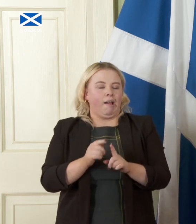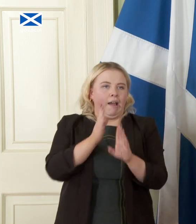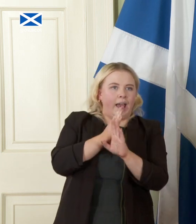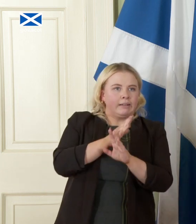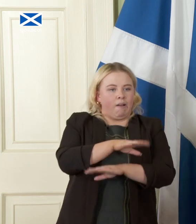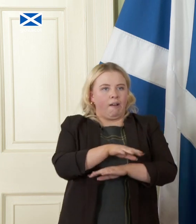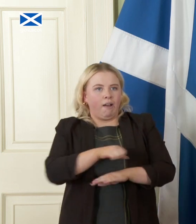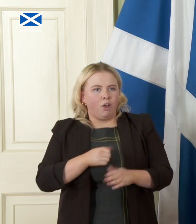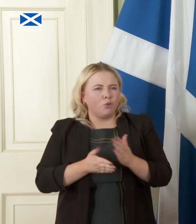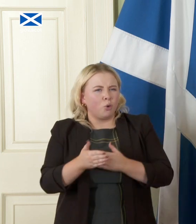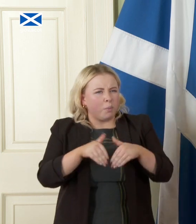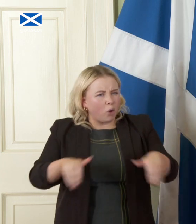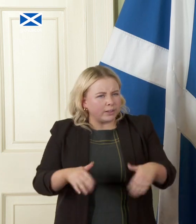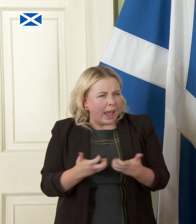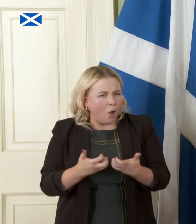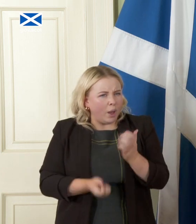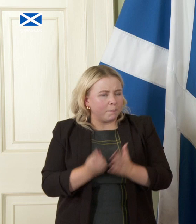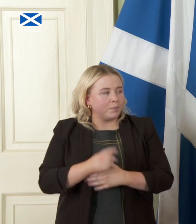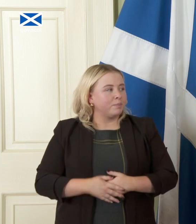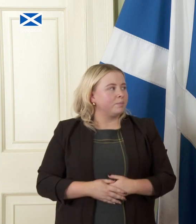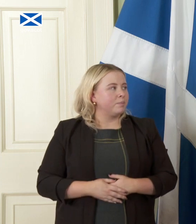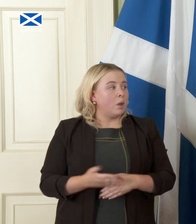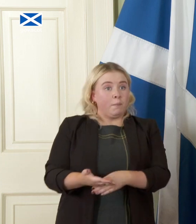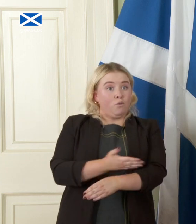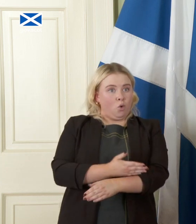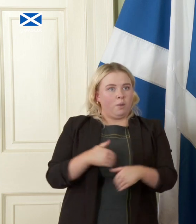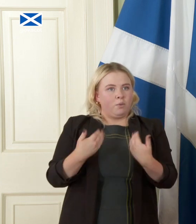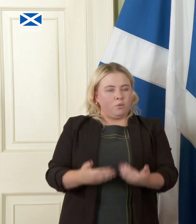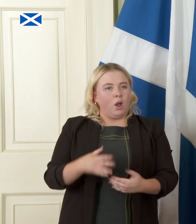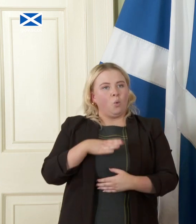Before I go into that I just want to amend one of my my previous asides to you there's